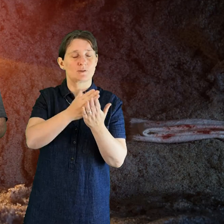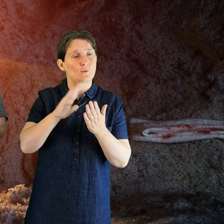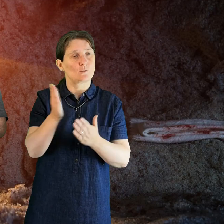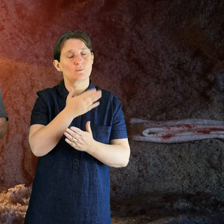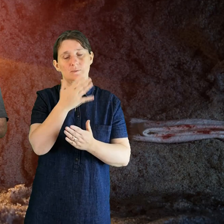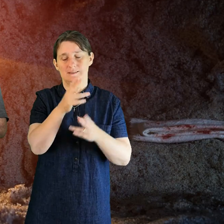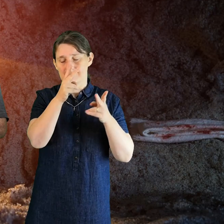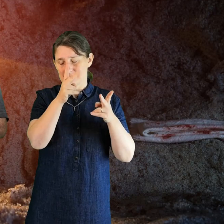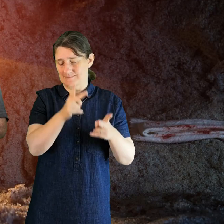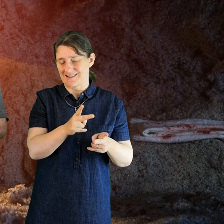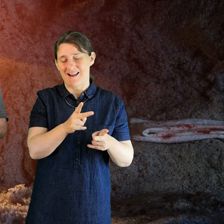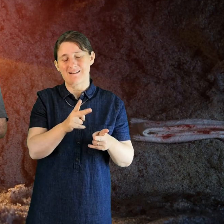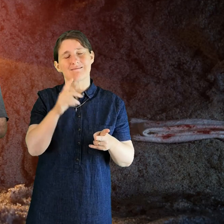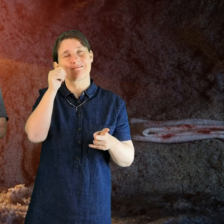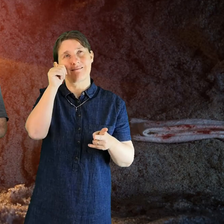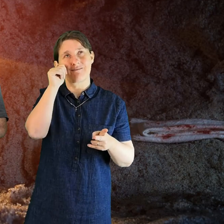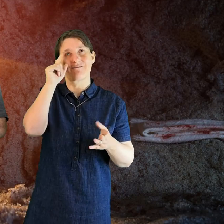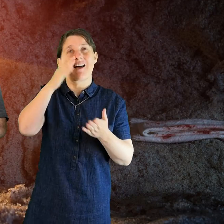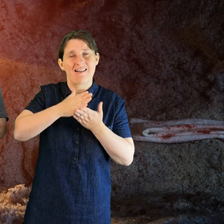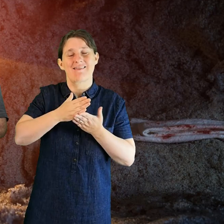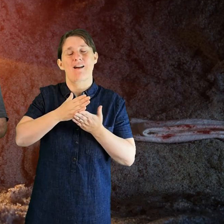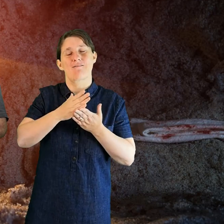Resurrection may be rise raised